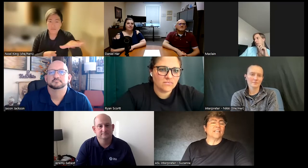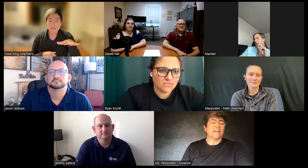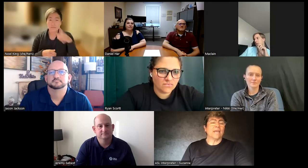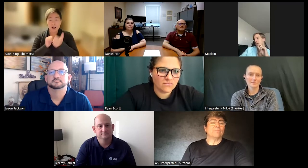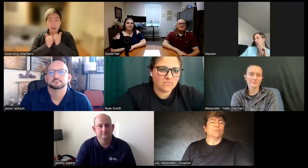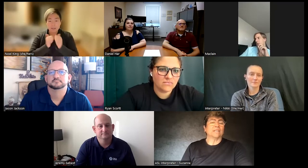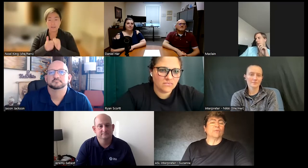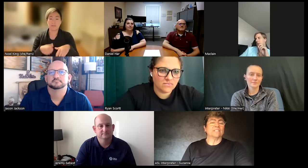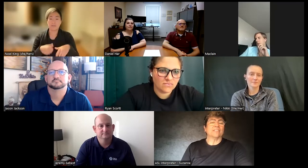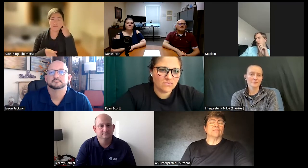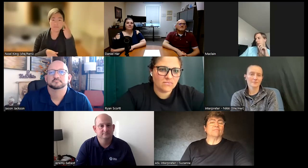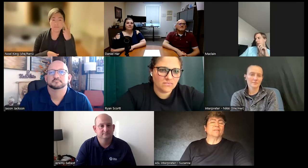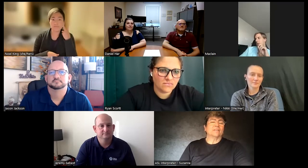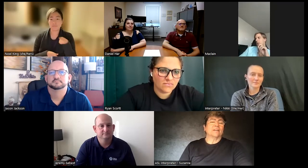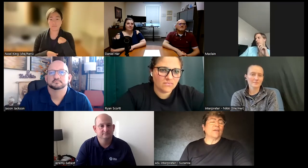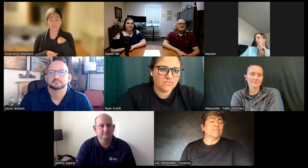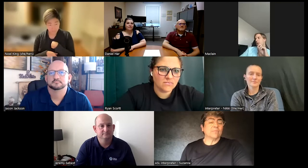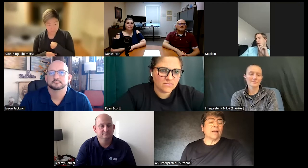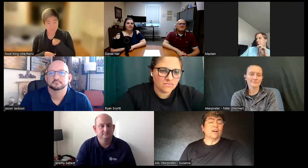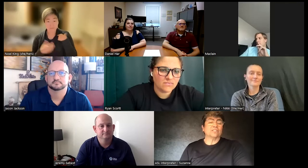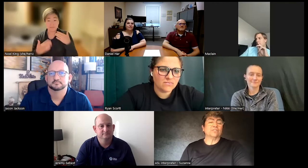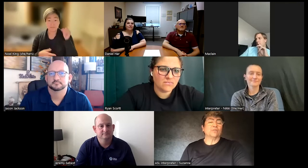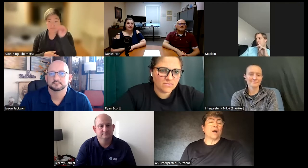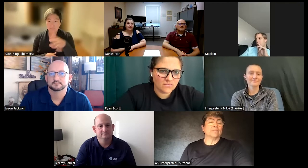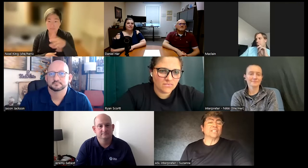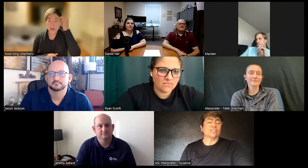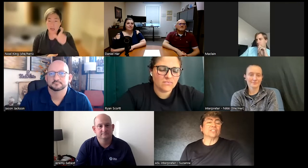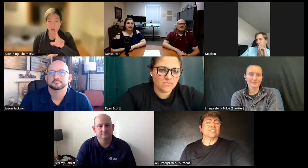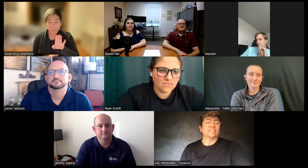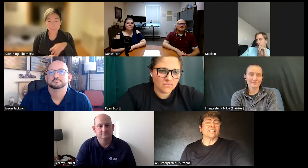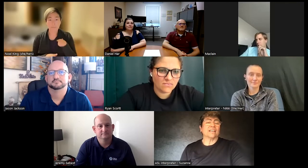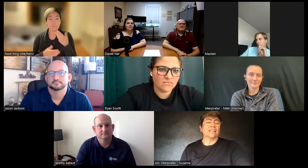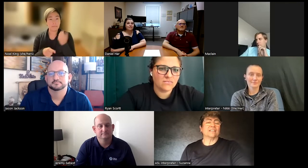I'm capable and I would send them they would send my art to competitions and